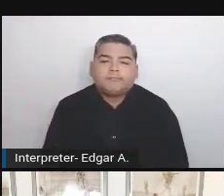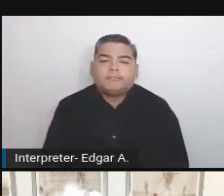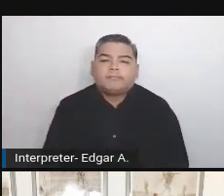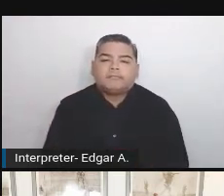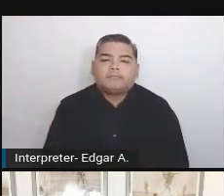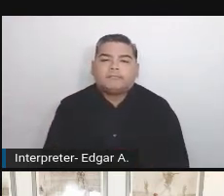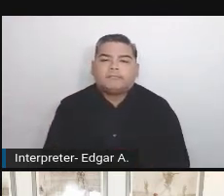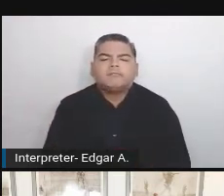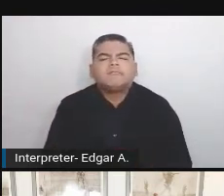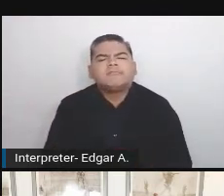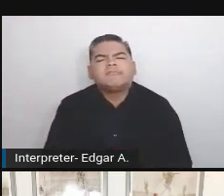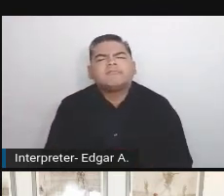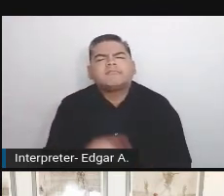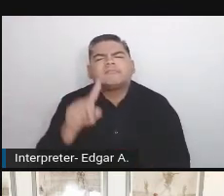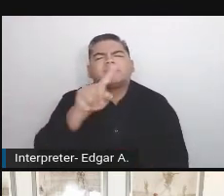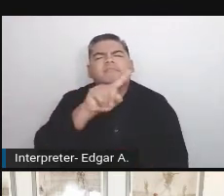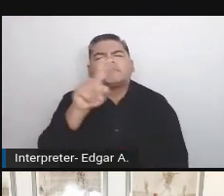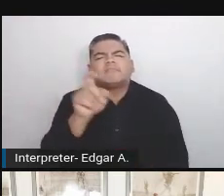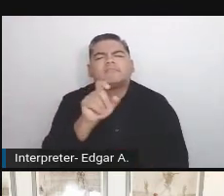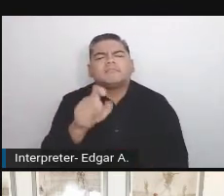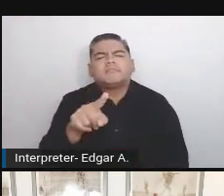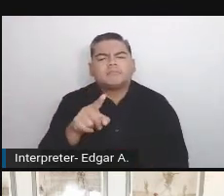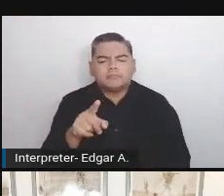What are the problems? First of all, no one is using it.